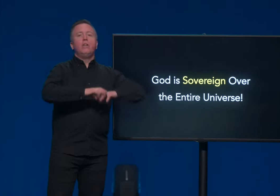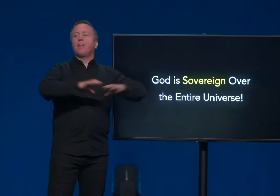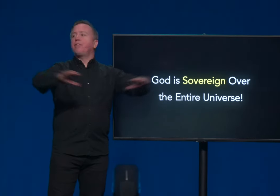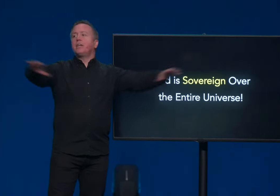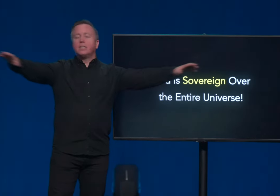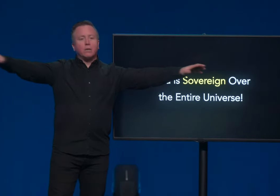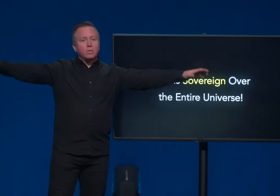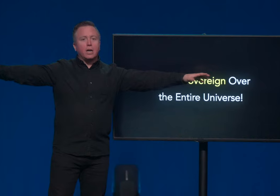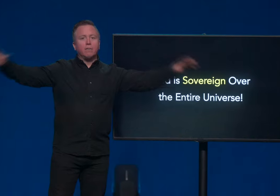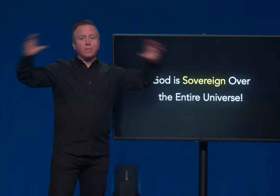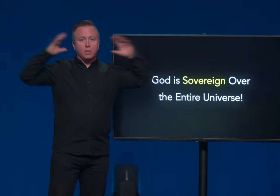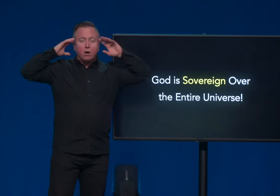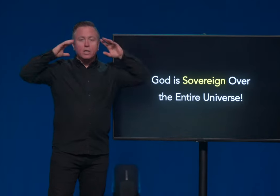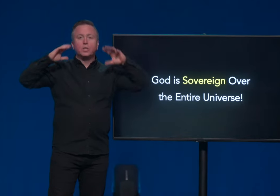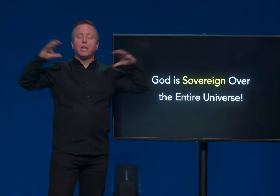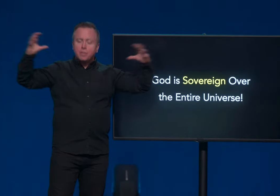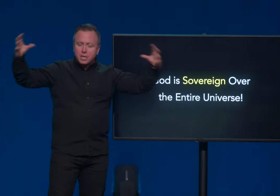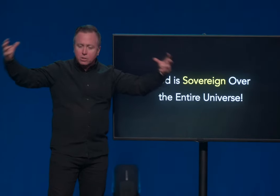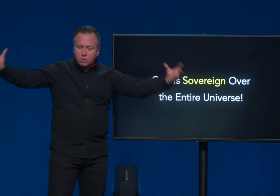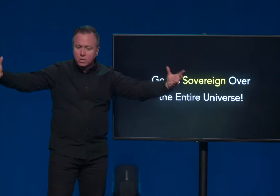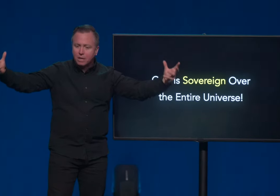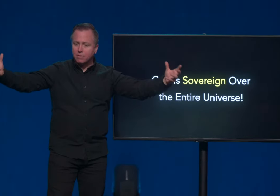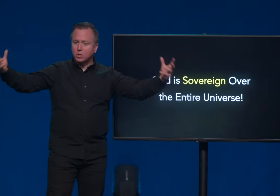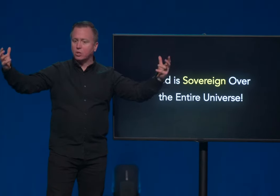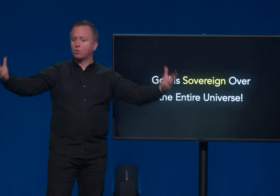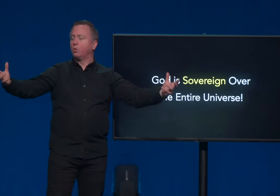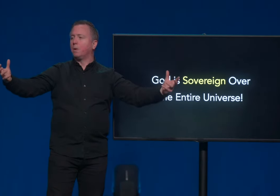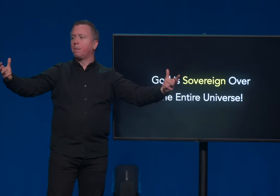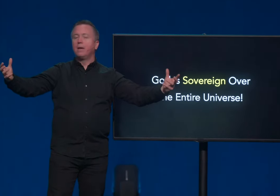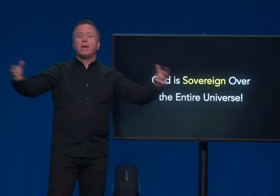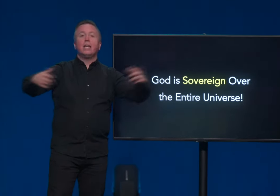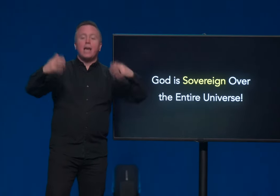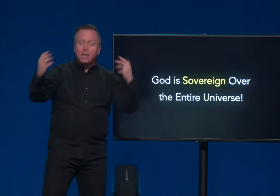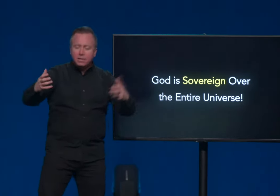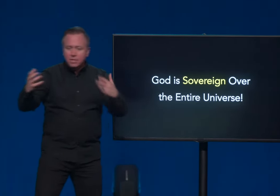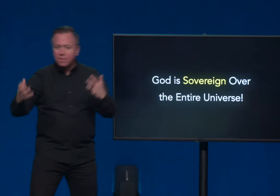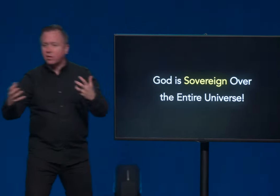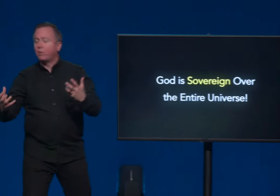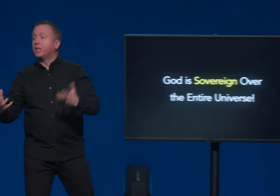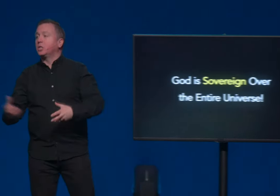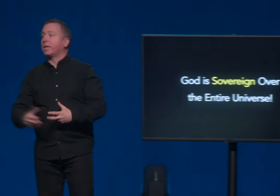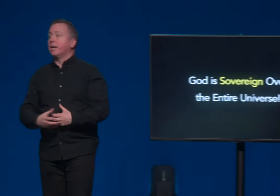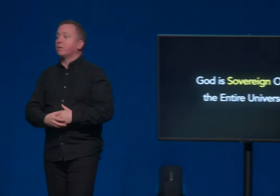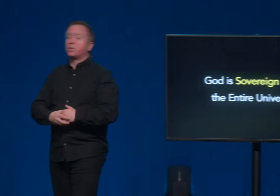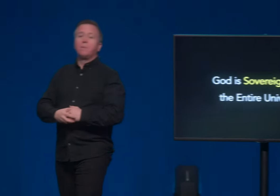Nothing is outside of His knowledge. Nothing is outside of his control in any of the other creation accounts.